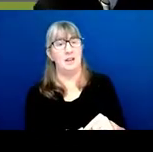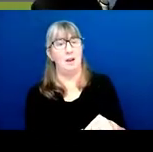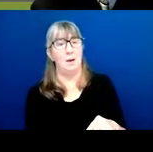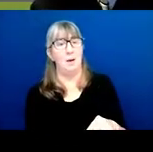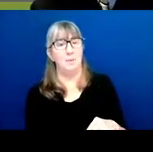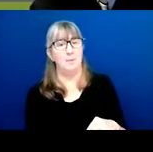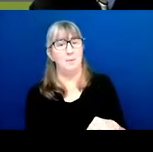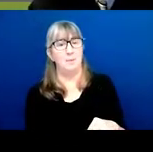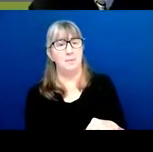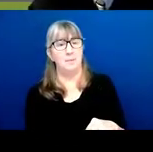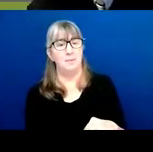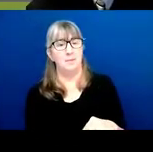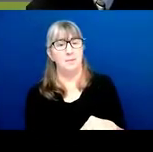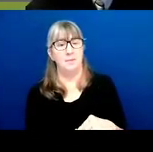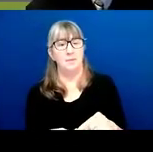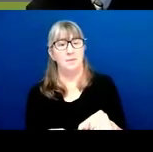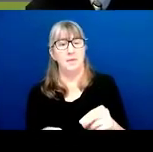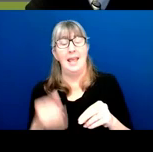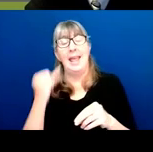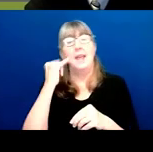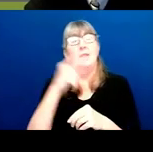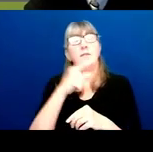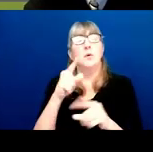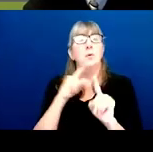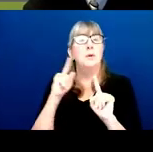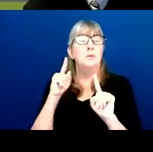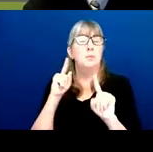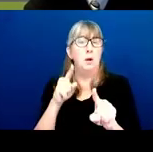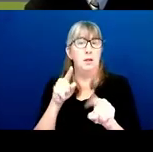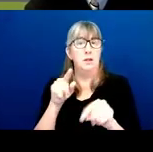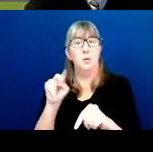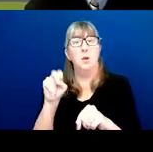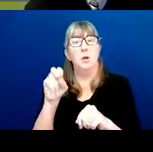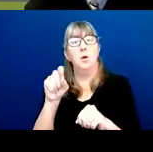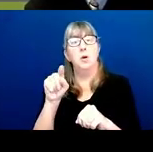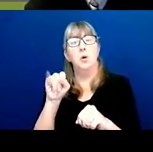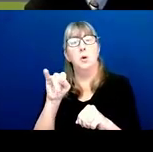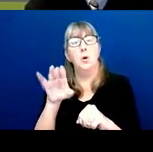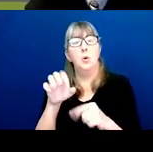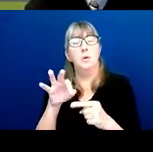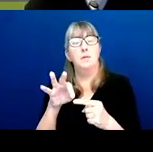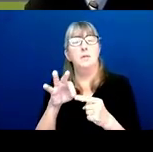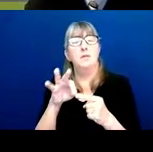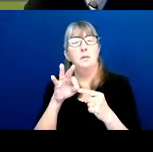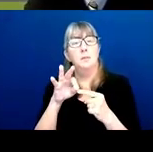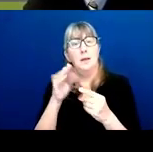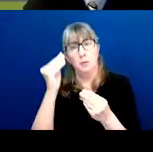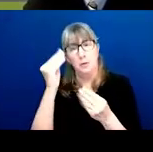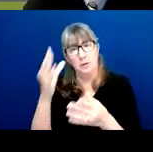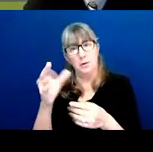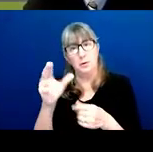if you are responding to a notice of special interest. Sorry, I have to call them a NOSI. We're the federal government,